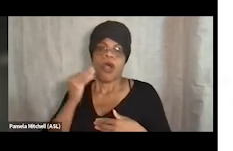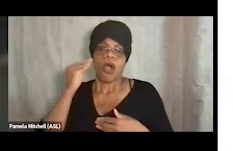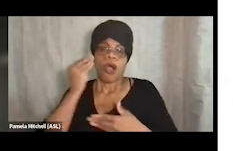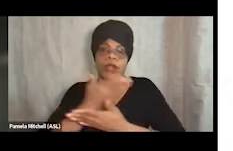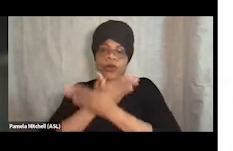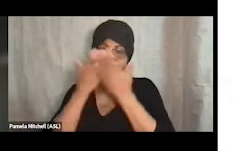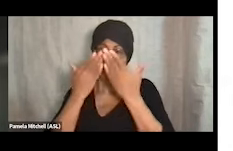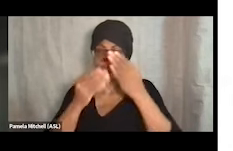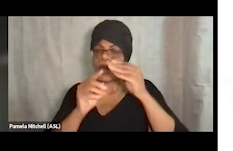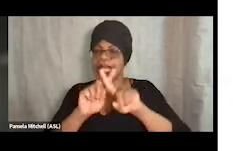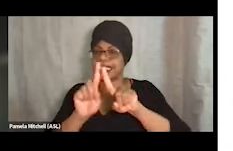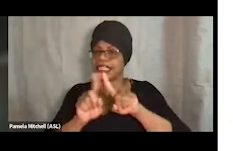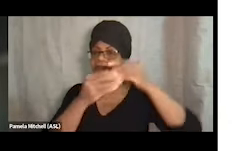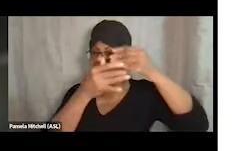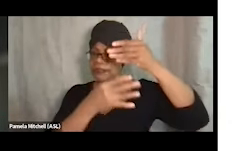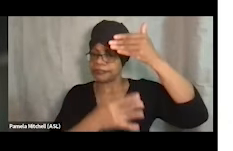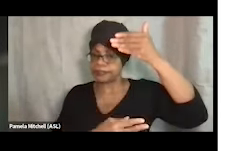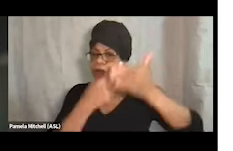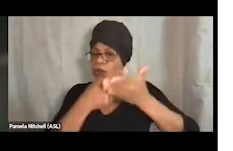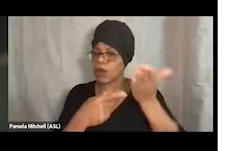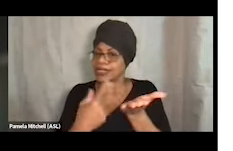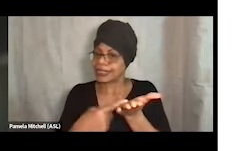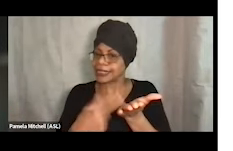And you can learn more at our website. Next slide, please.